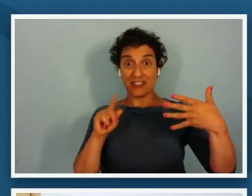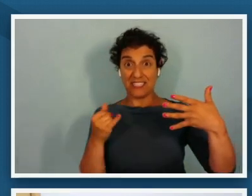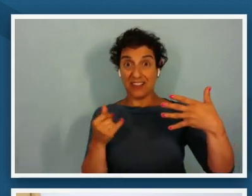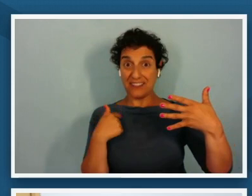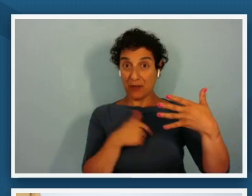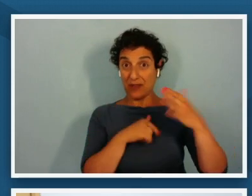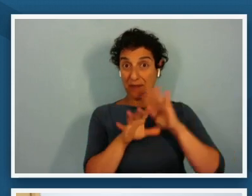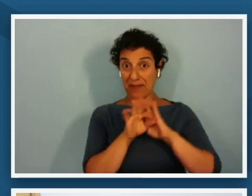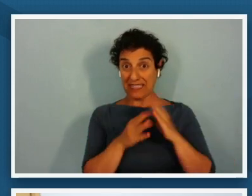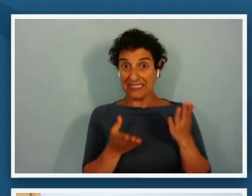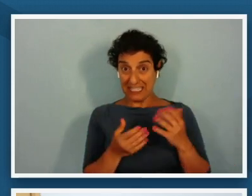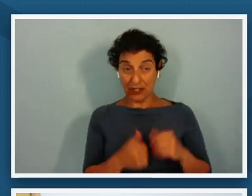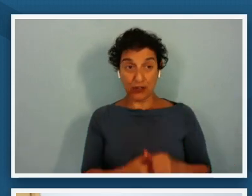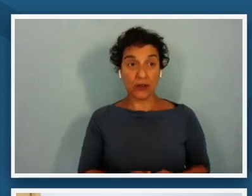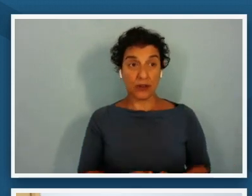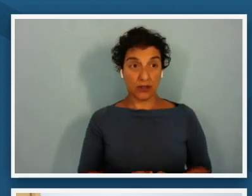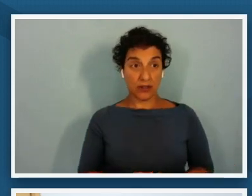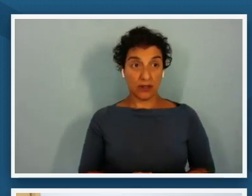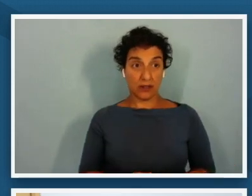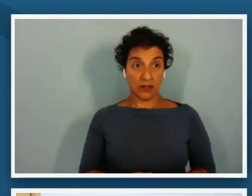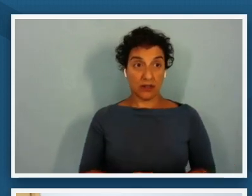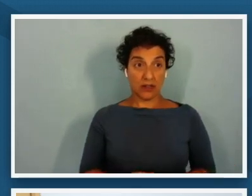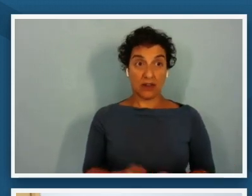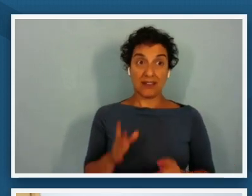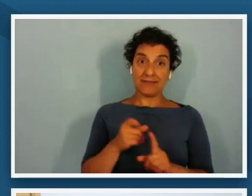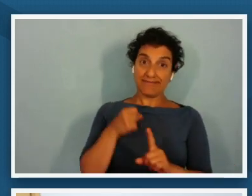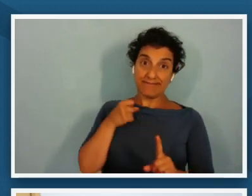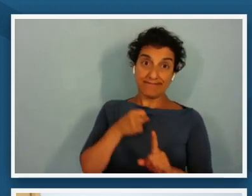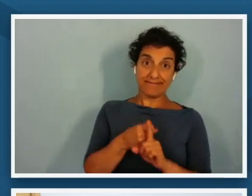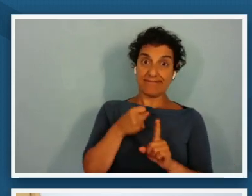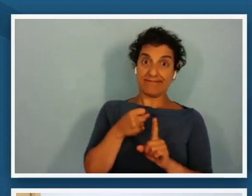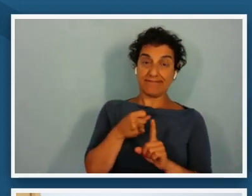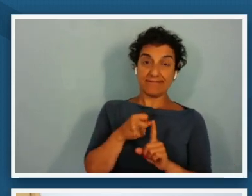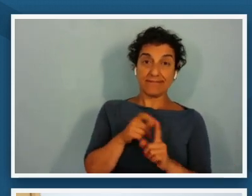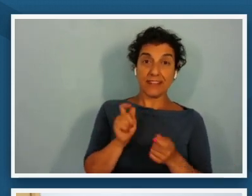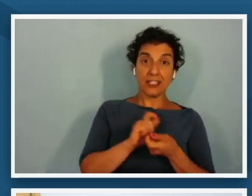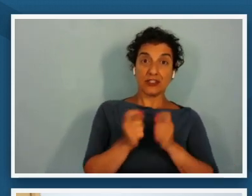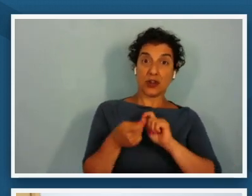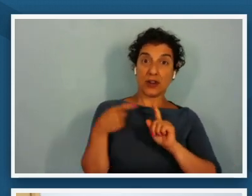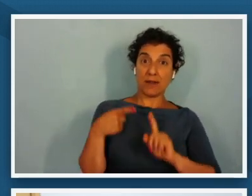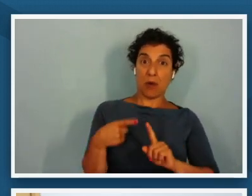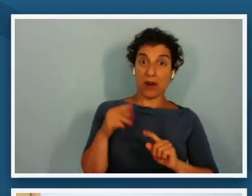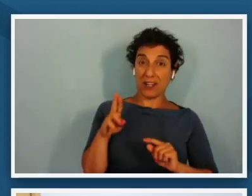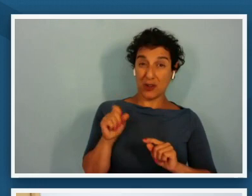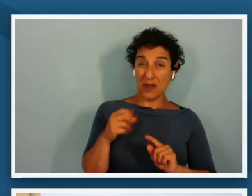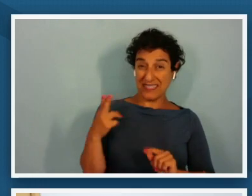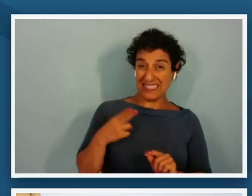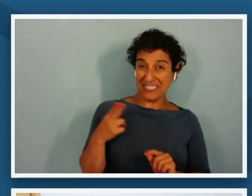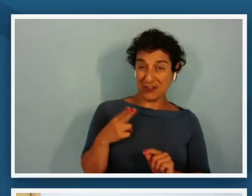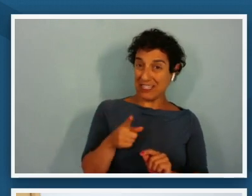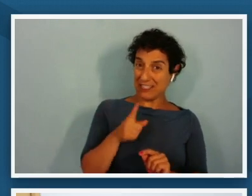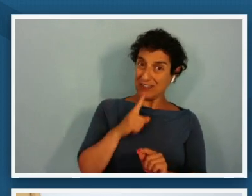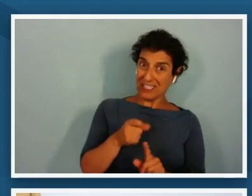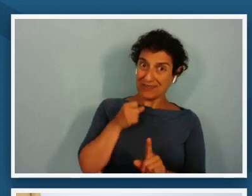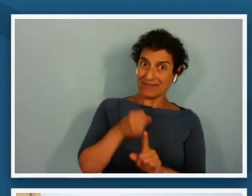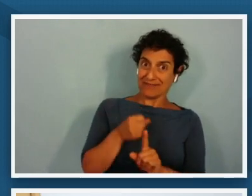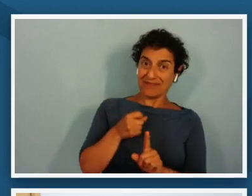here is that there was a turning point in u.s history and that feels really significant because i'm thinking back to